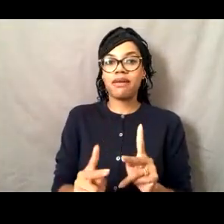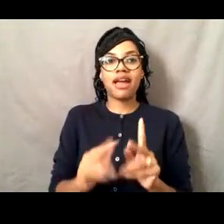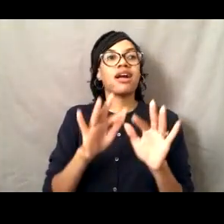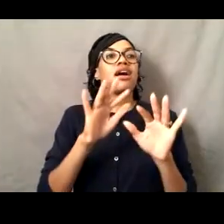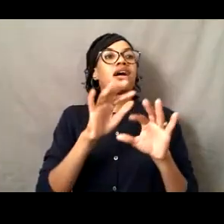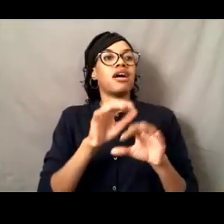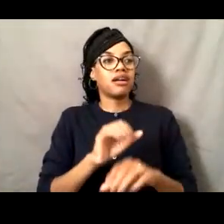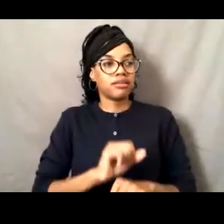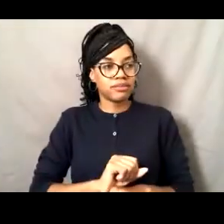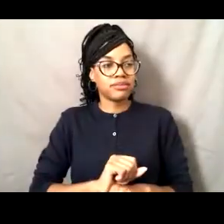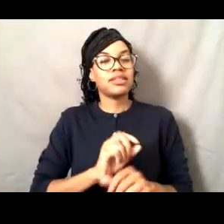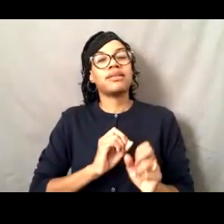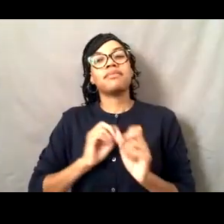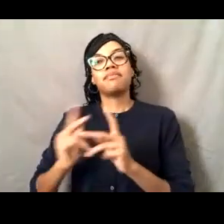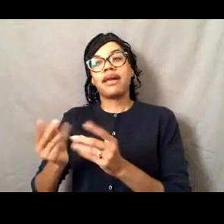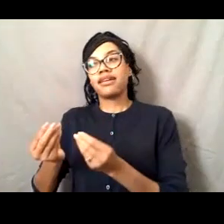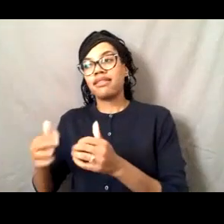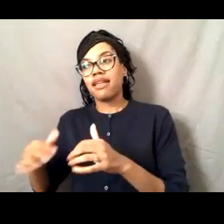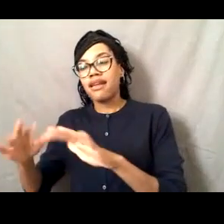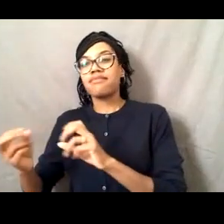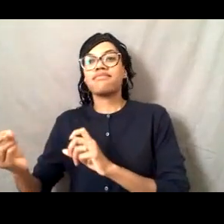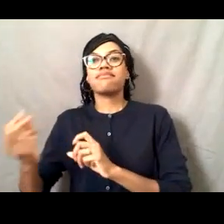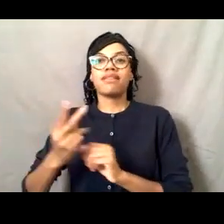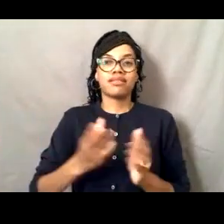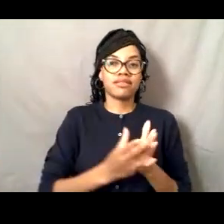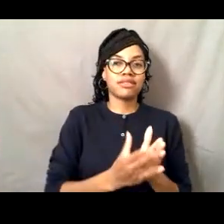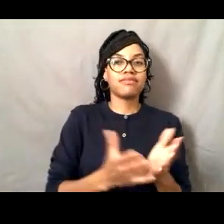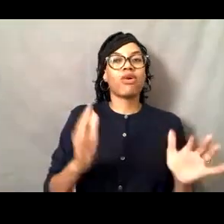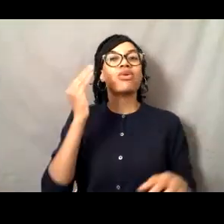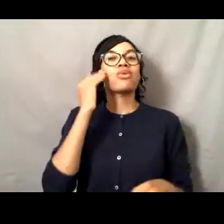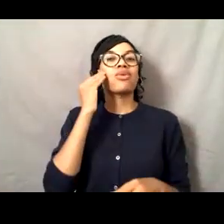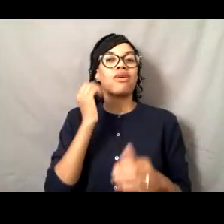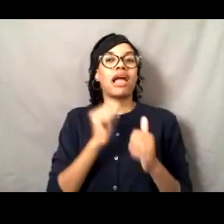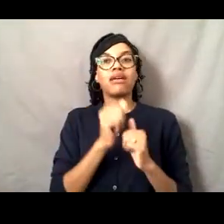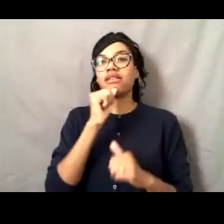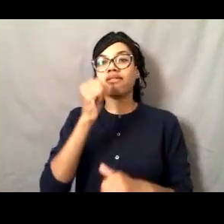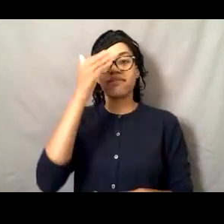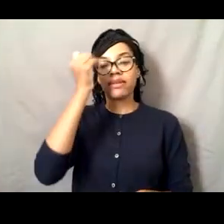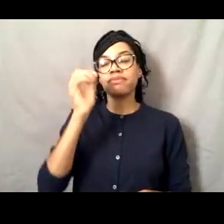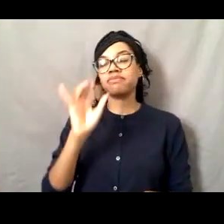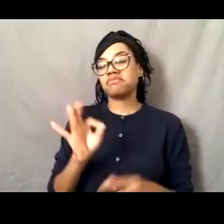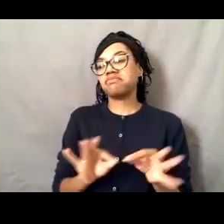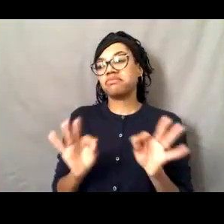and have it as an everyday thing. Edna from Puerto Rico was wondering if there are